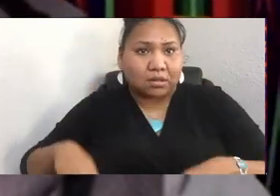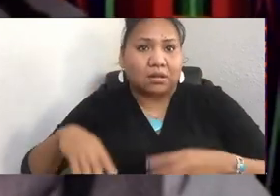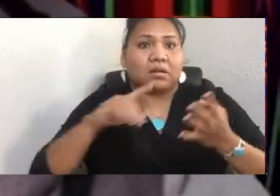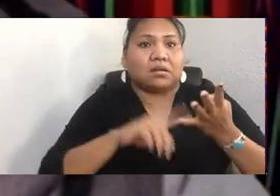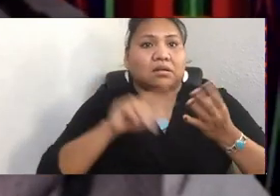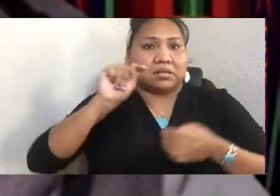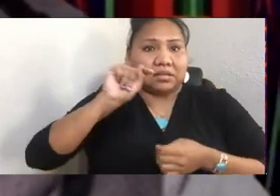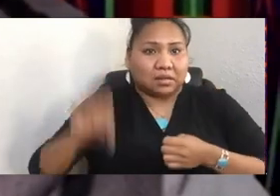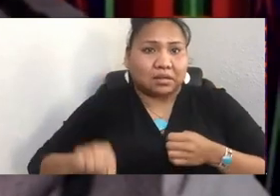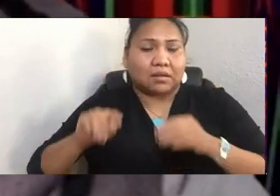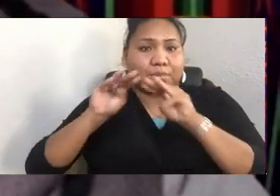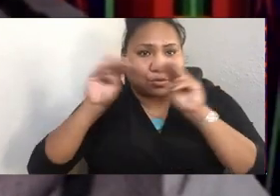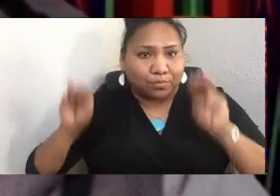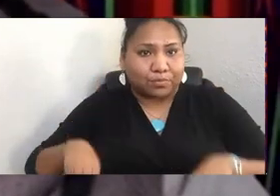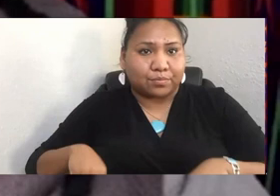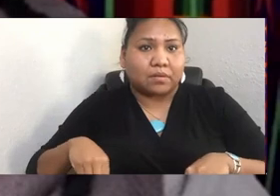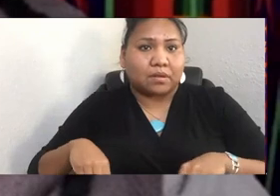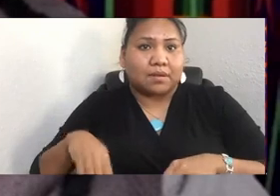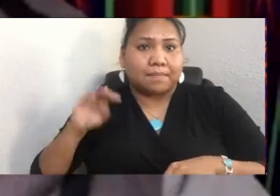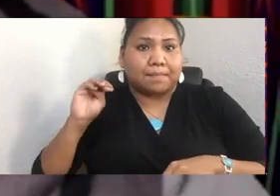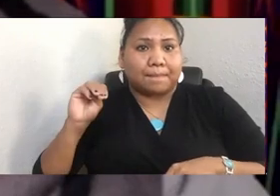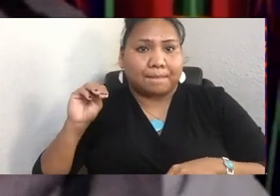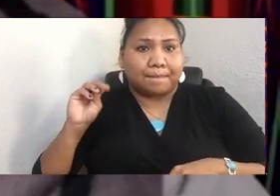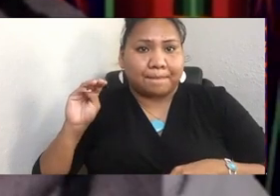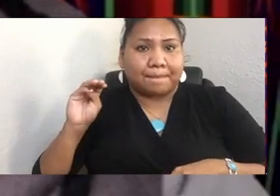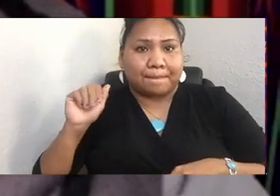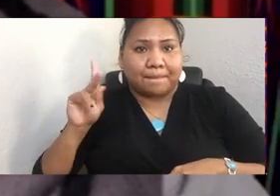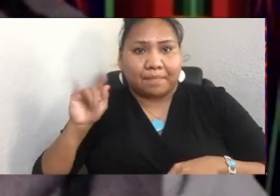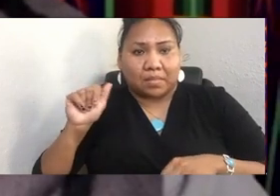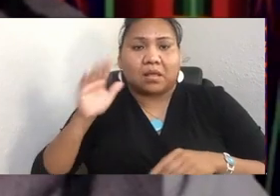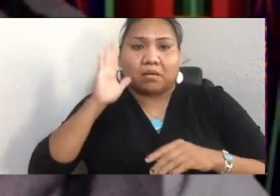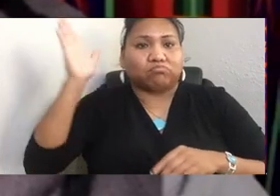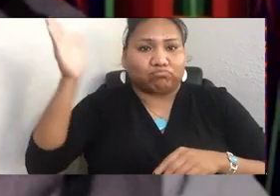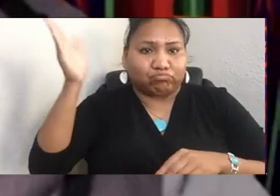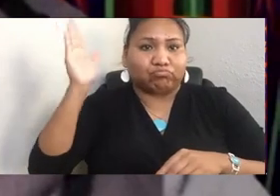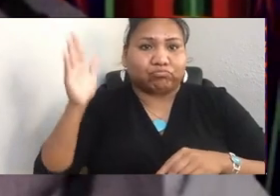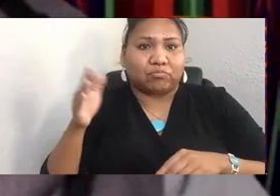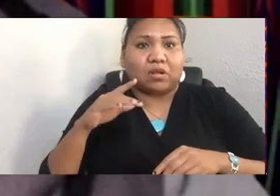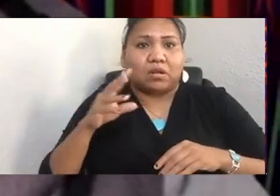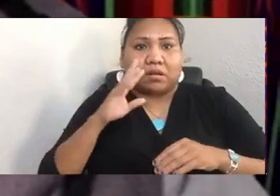Matika shares her story nationwide and has spoken at institutions like Harvard, Yale, Berkeley,